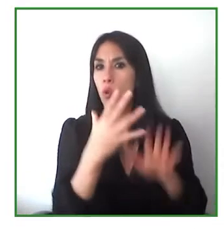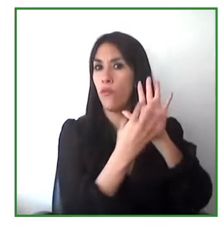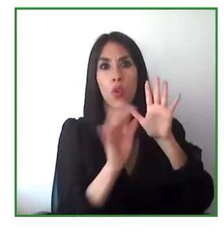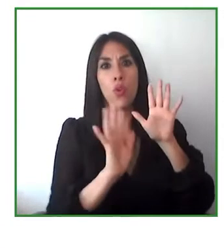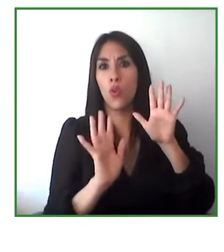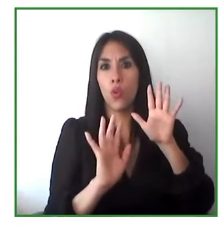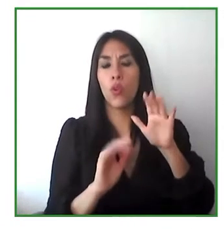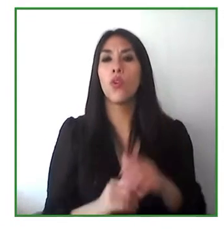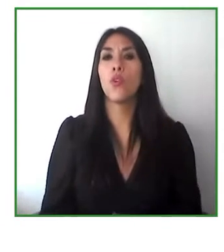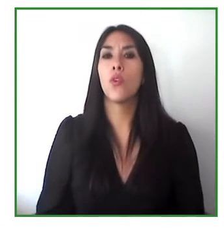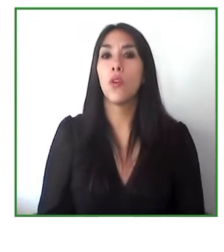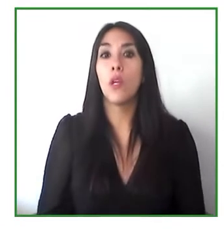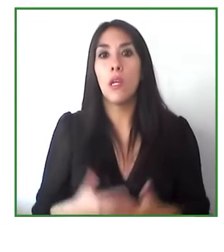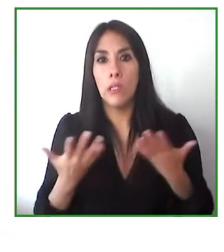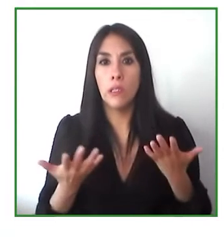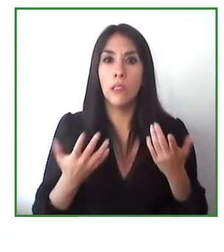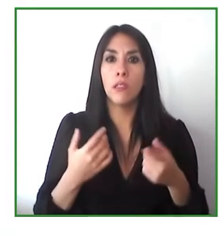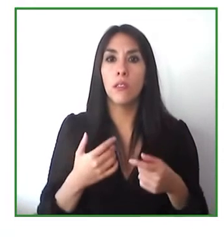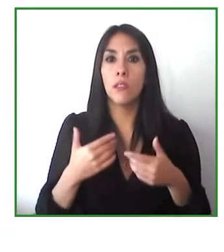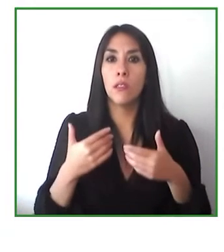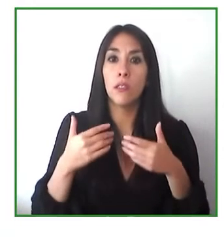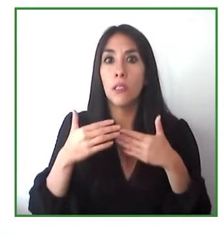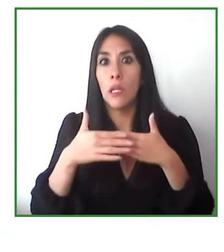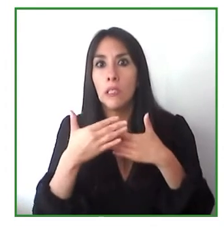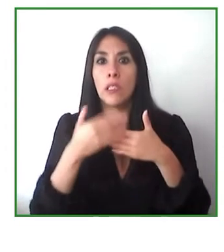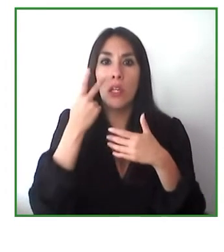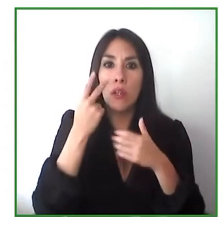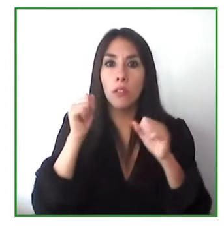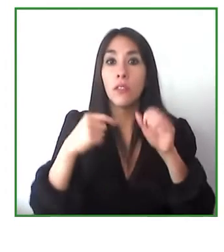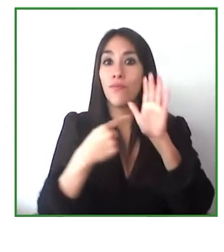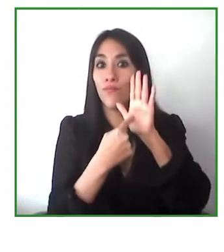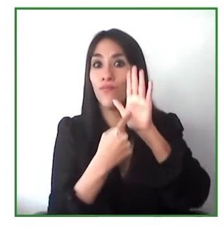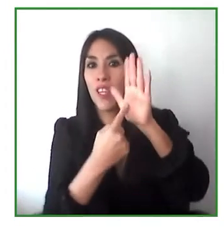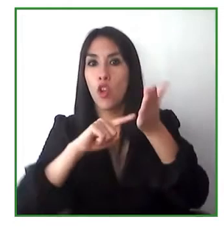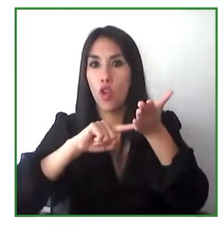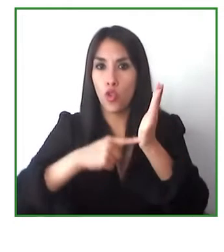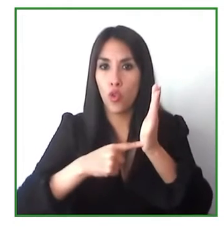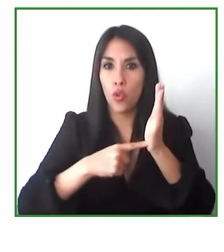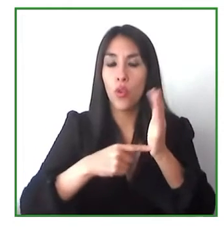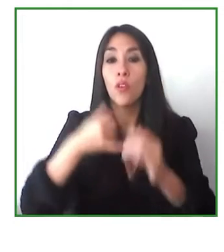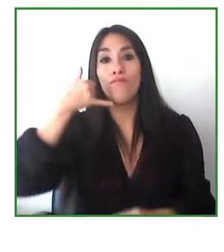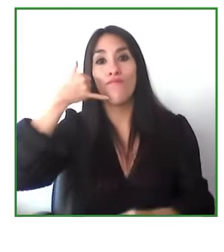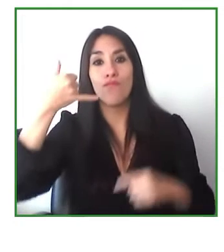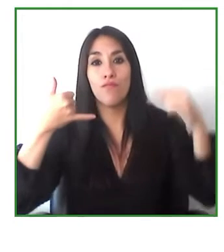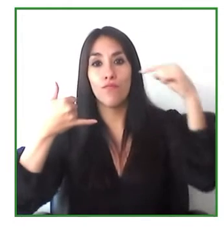because it's very simple it's an application that